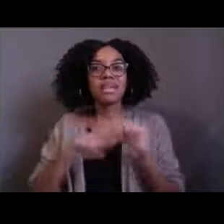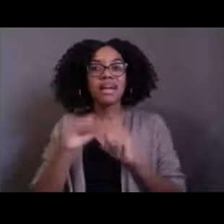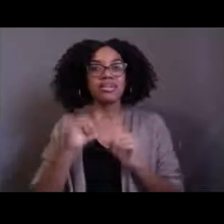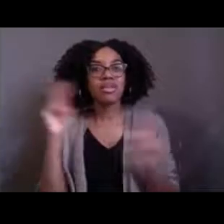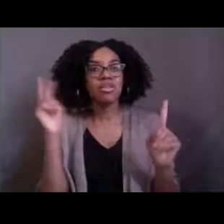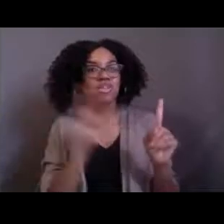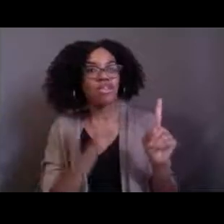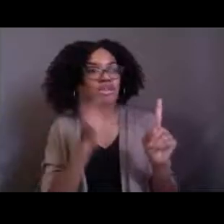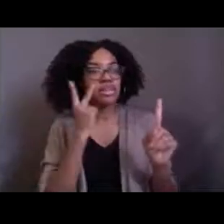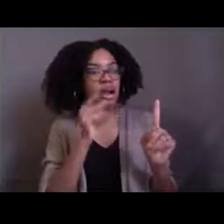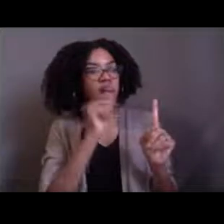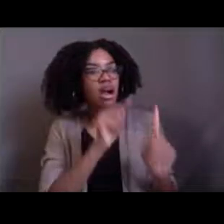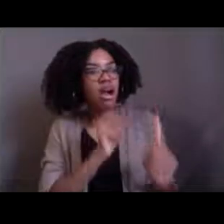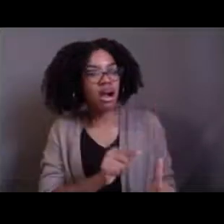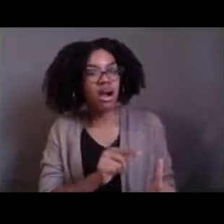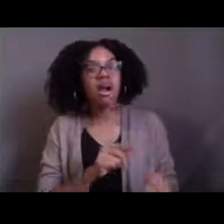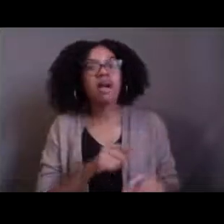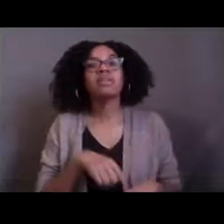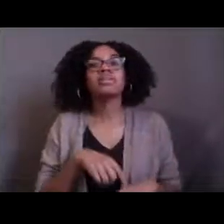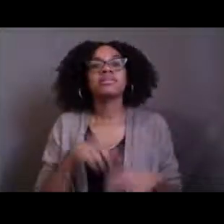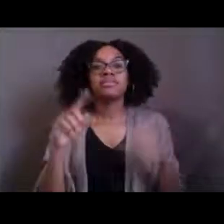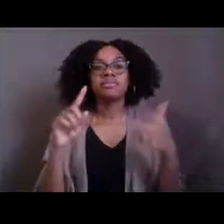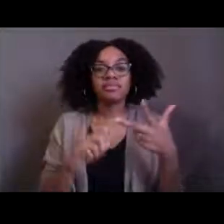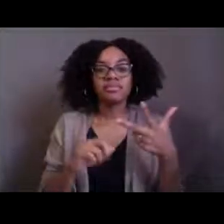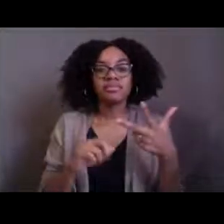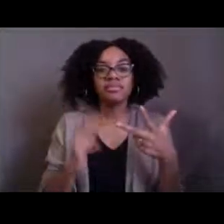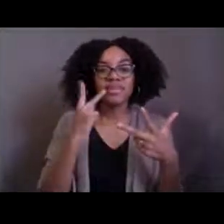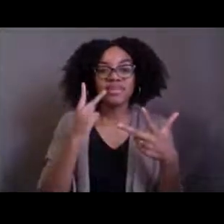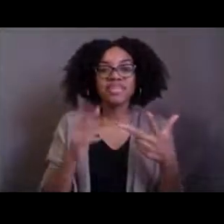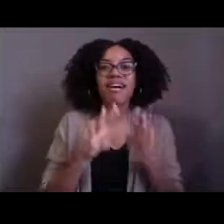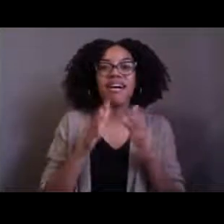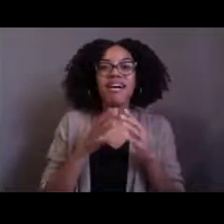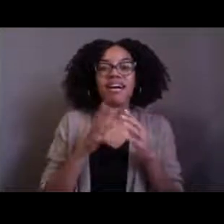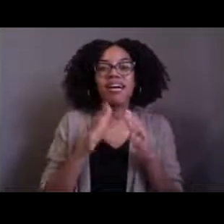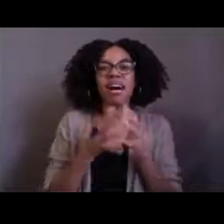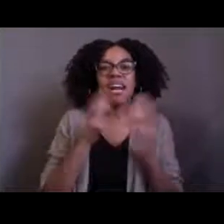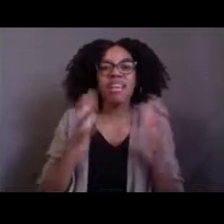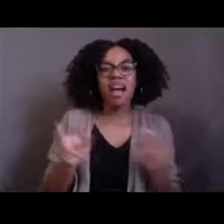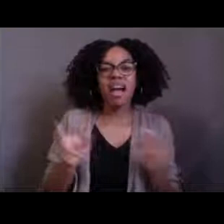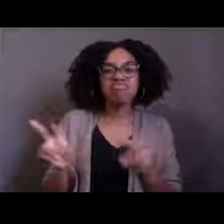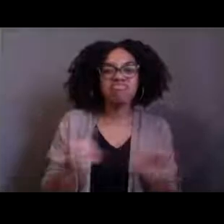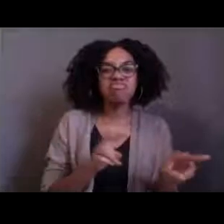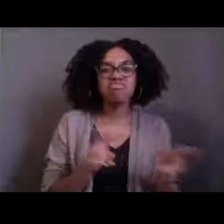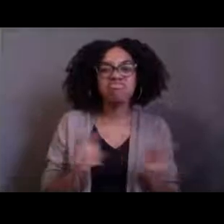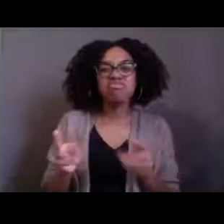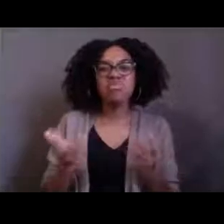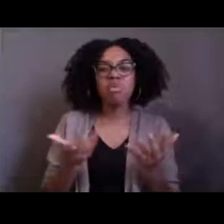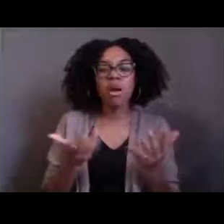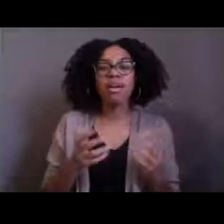and then we also observe mating pairs and babies a lot. So this is really important for us to learn a little bit about the life history